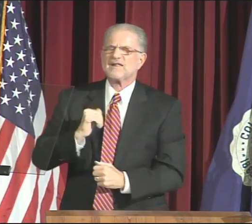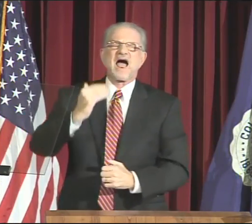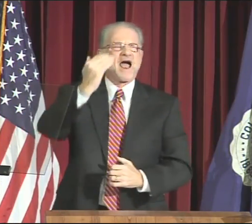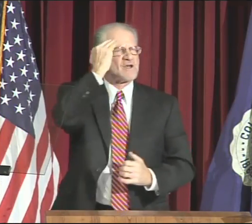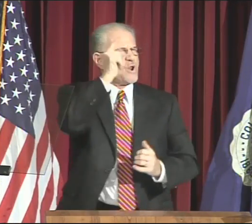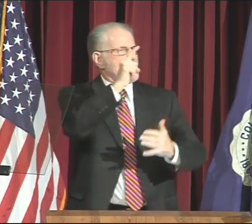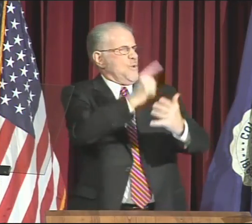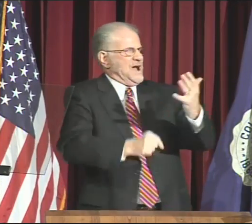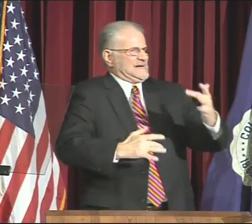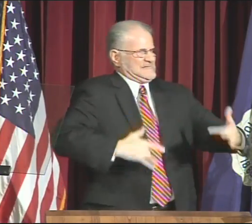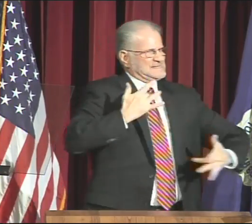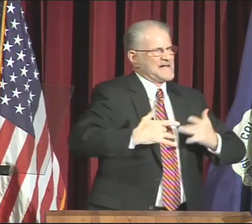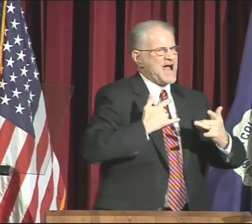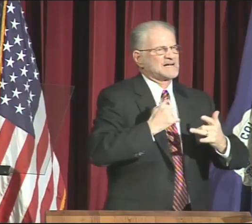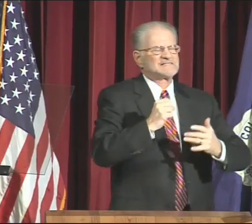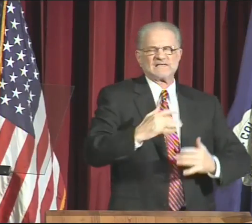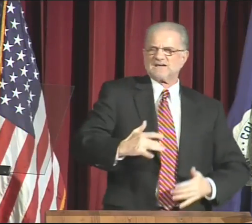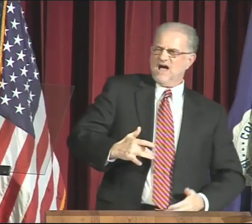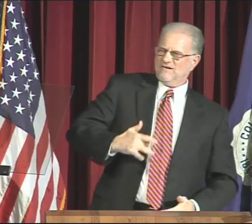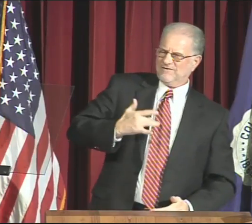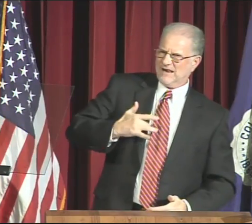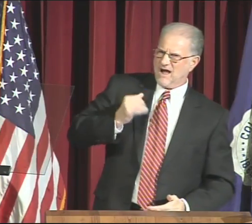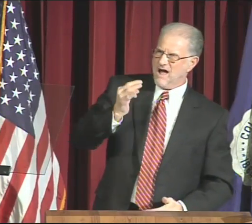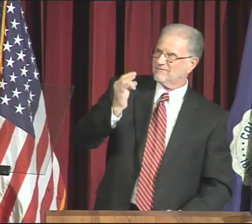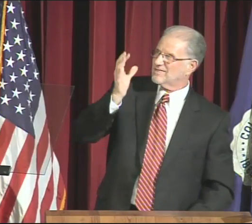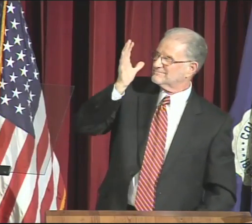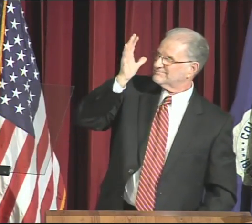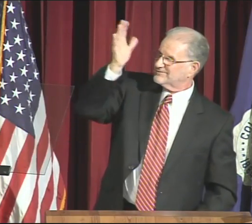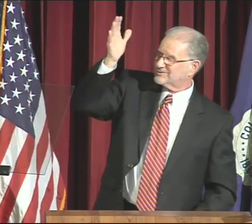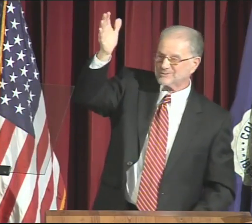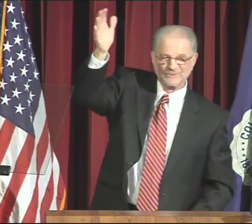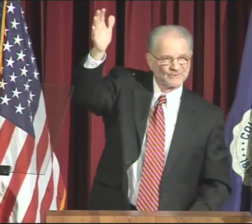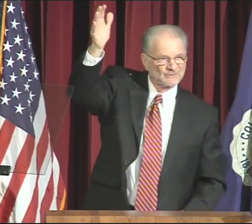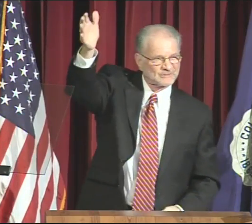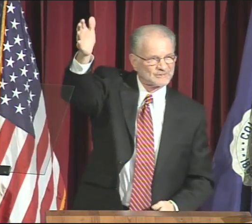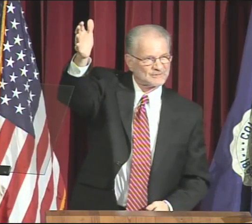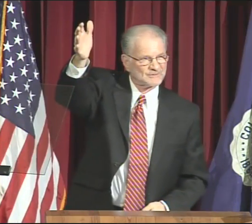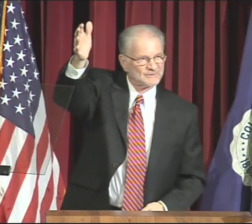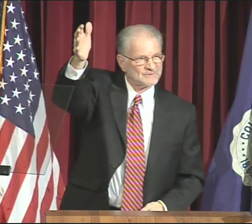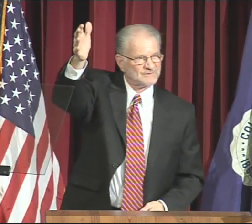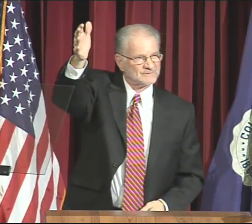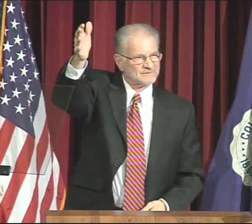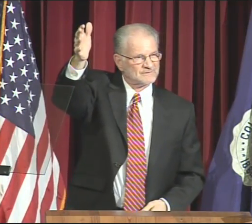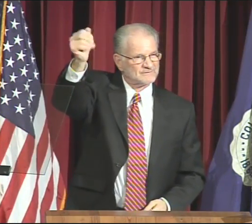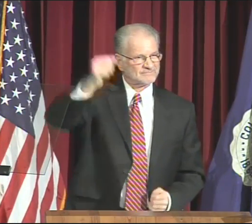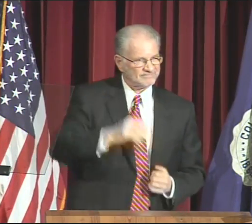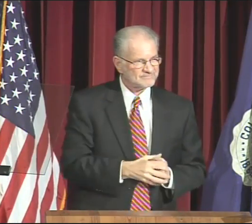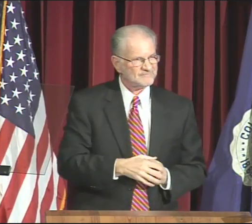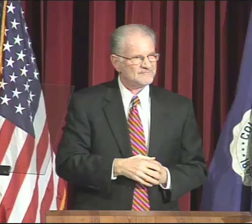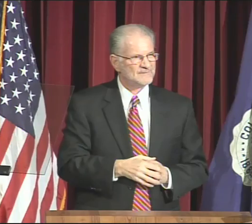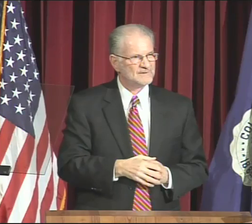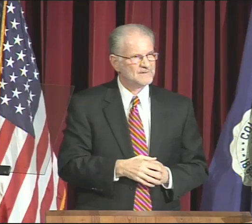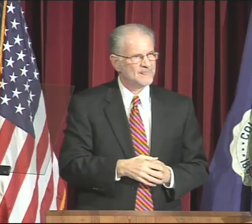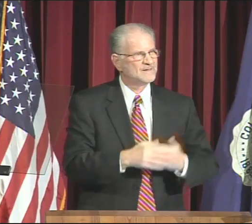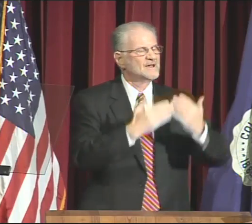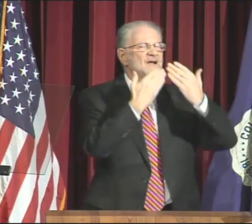I know what excites us is a feeling of future.